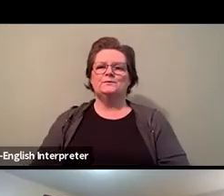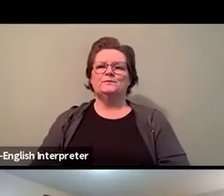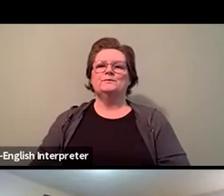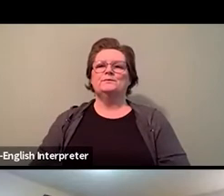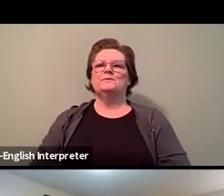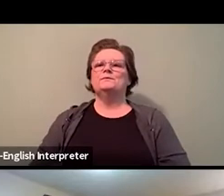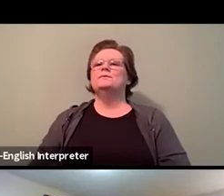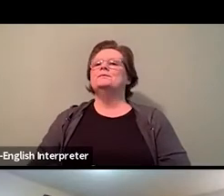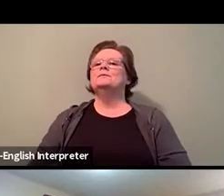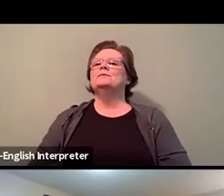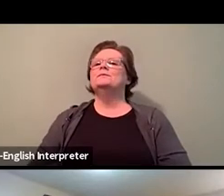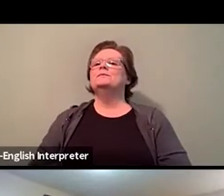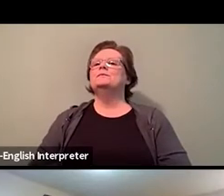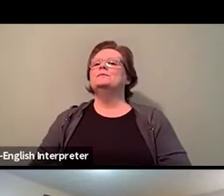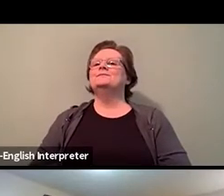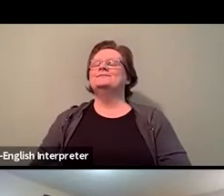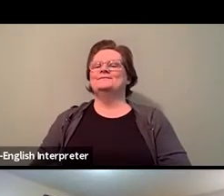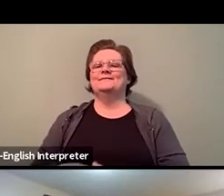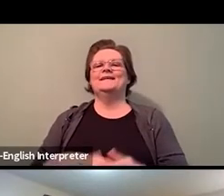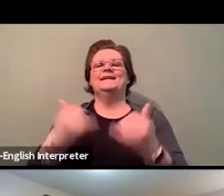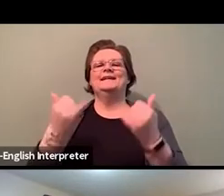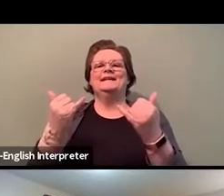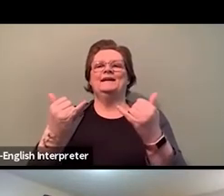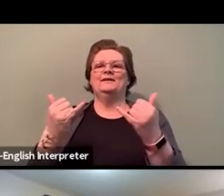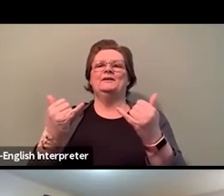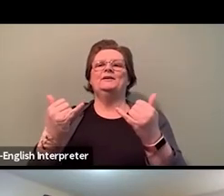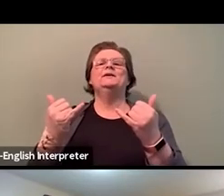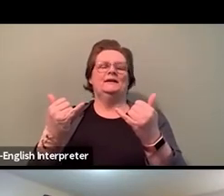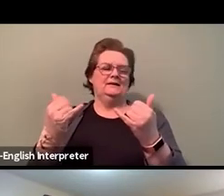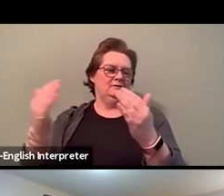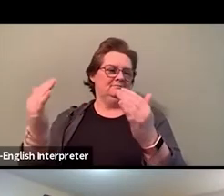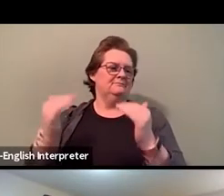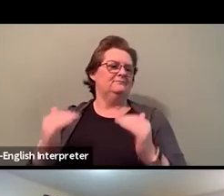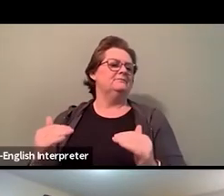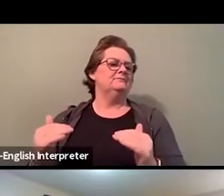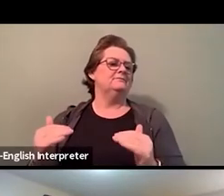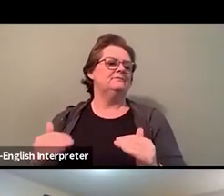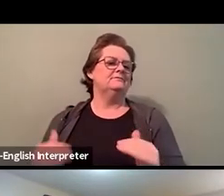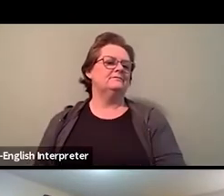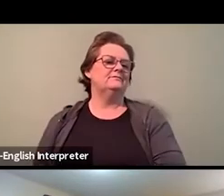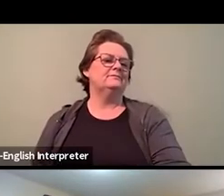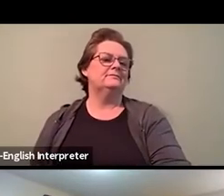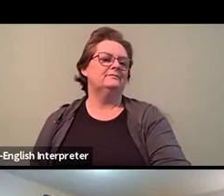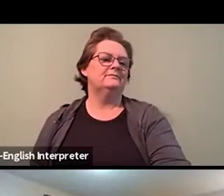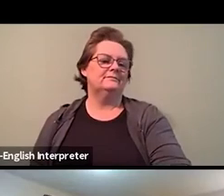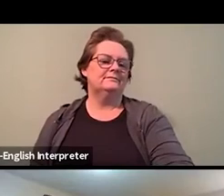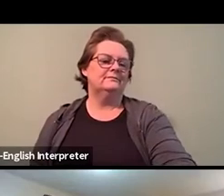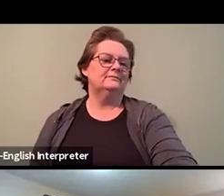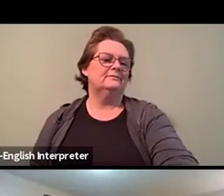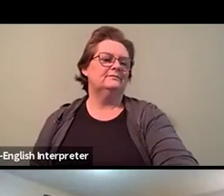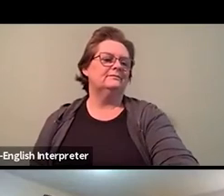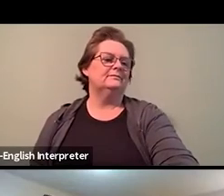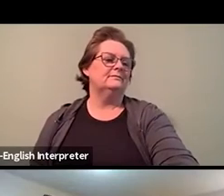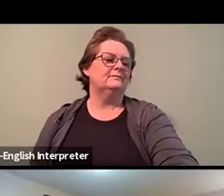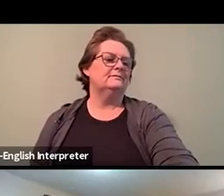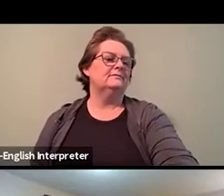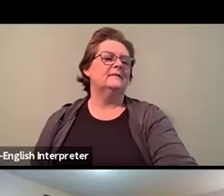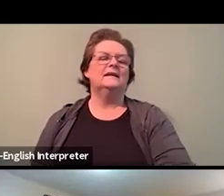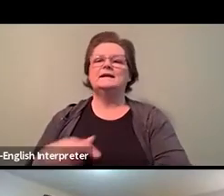to our next segment. We're going to move into our audience, question-and-answer period.